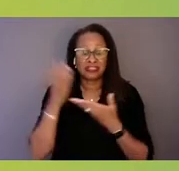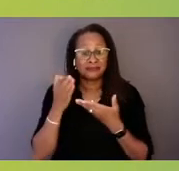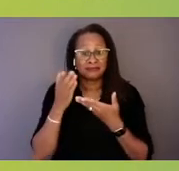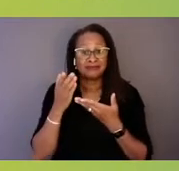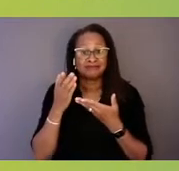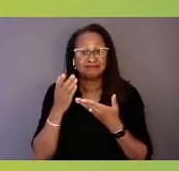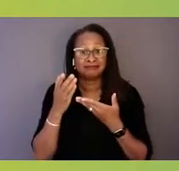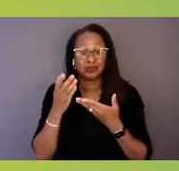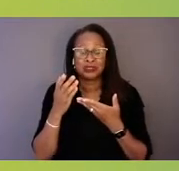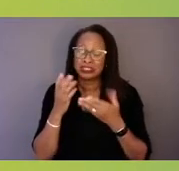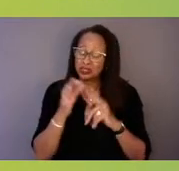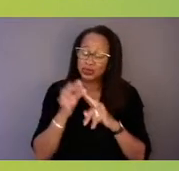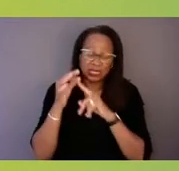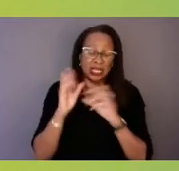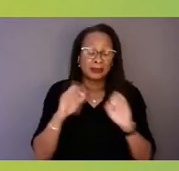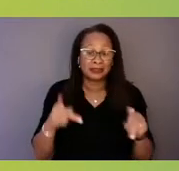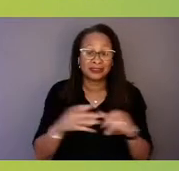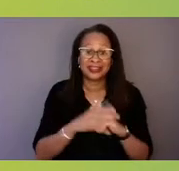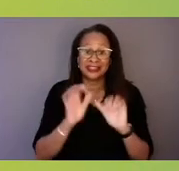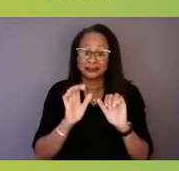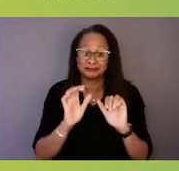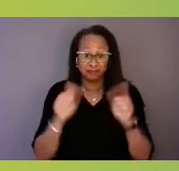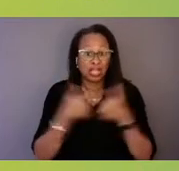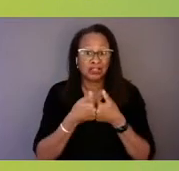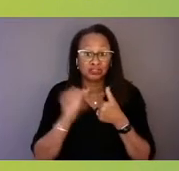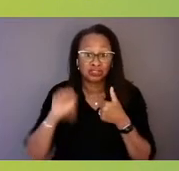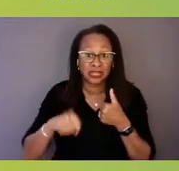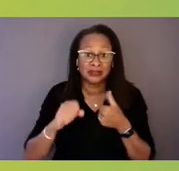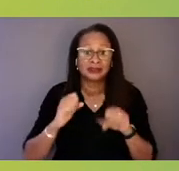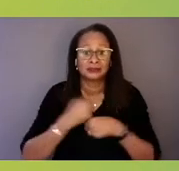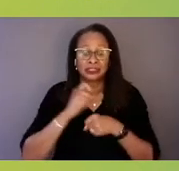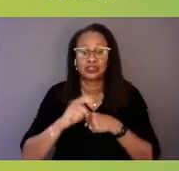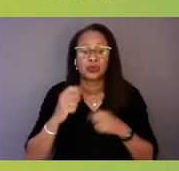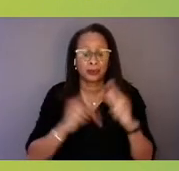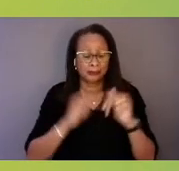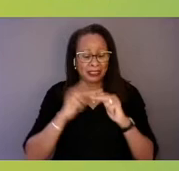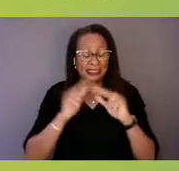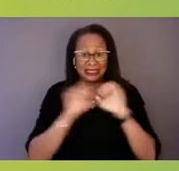to really ensure that we are building a system that works for everyone